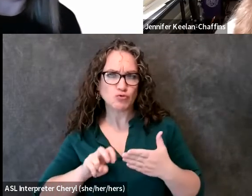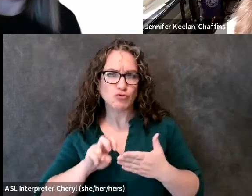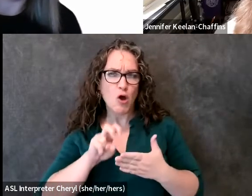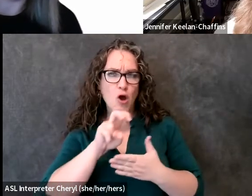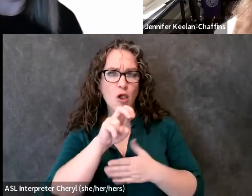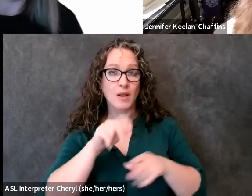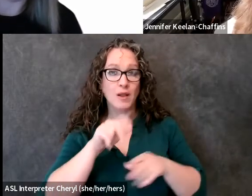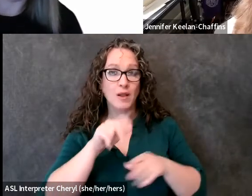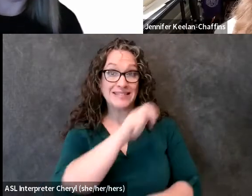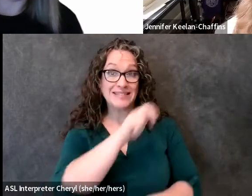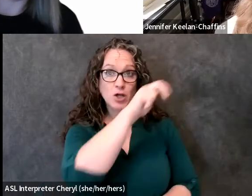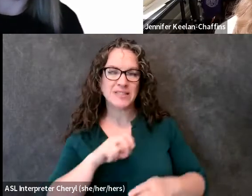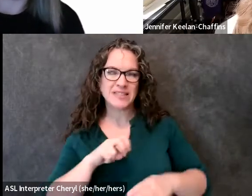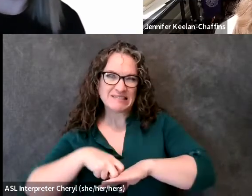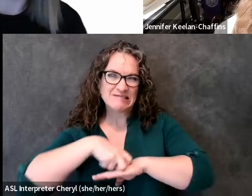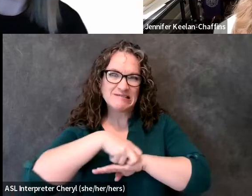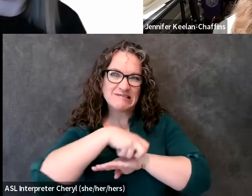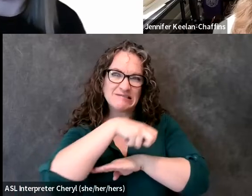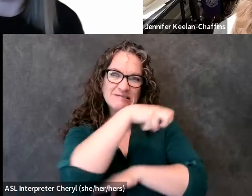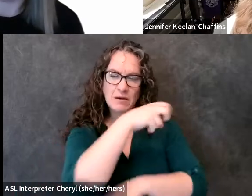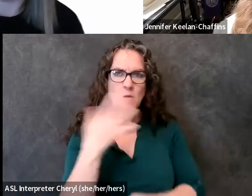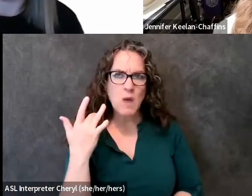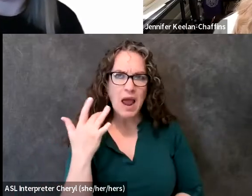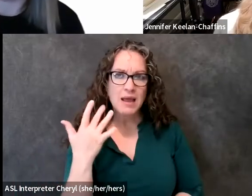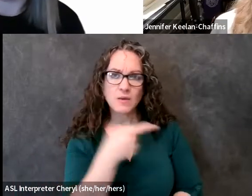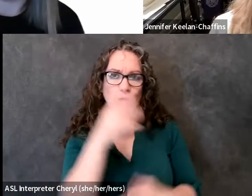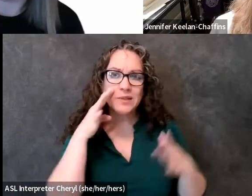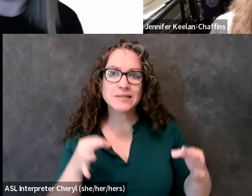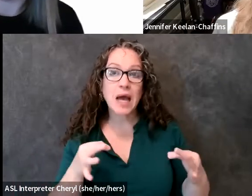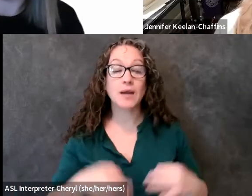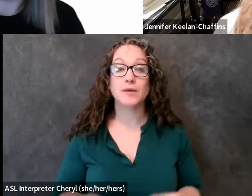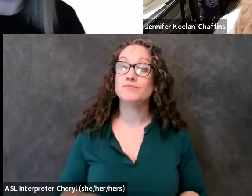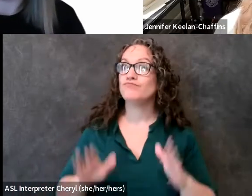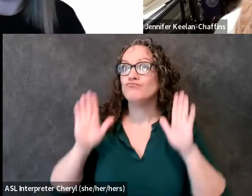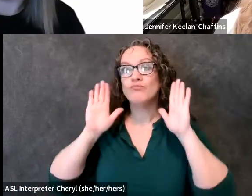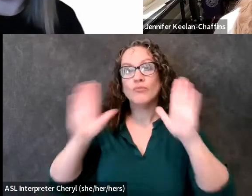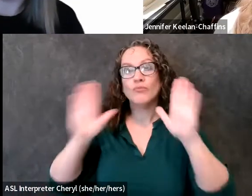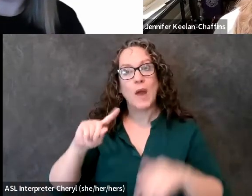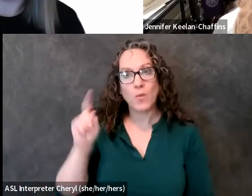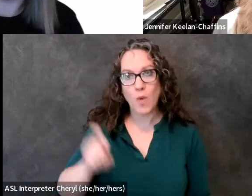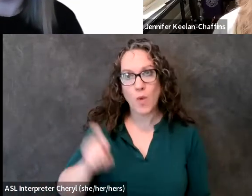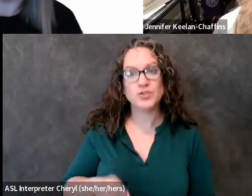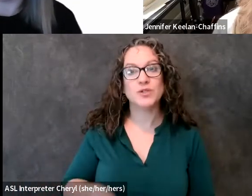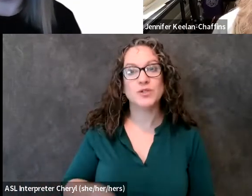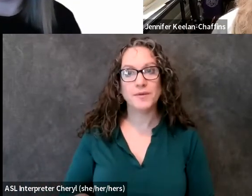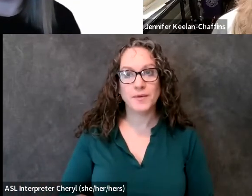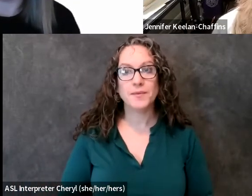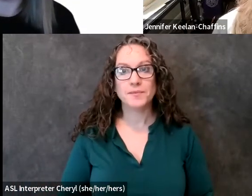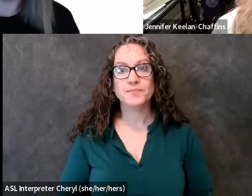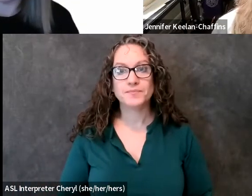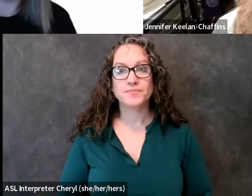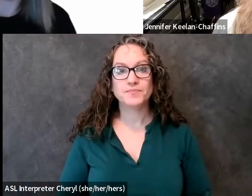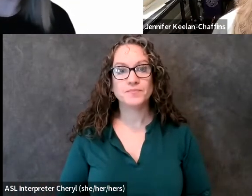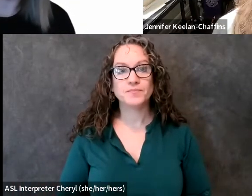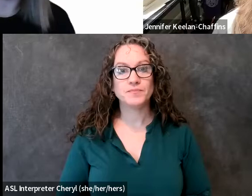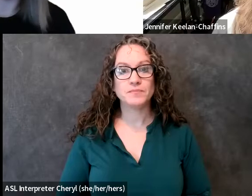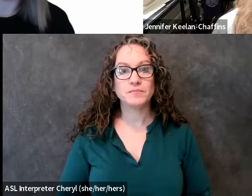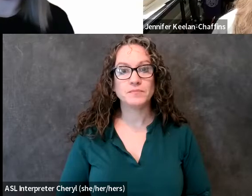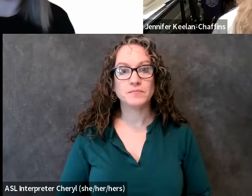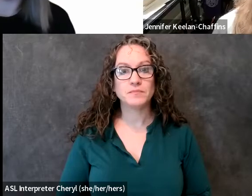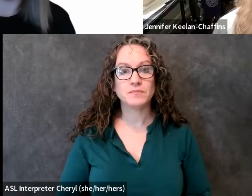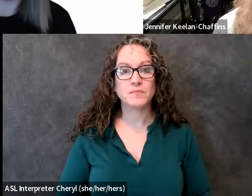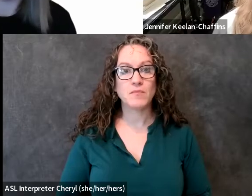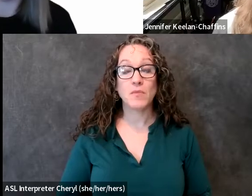that is an excellent question and for me um because i got to be so closely involved